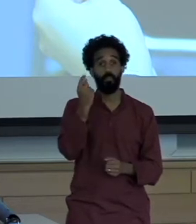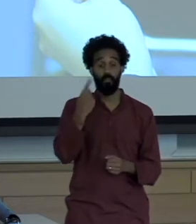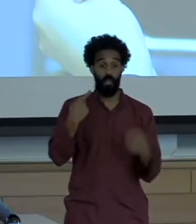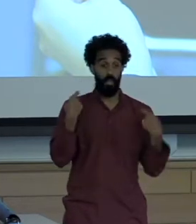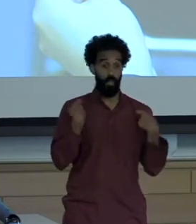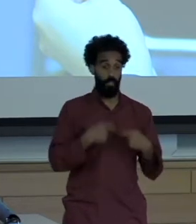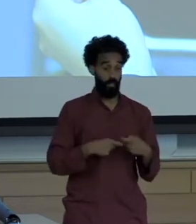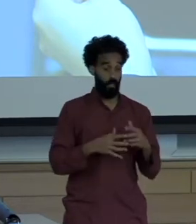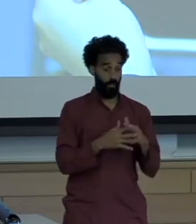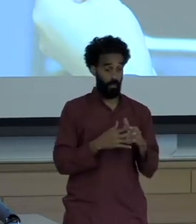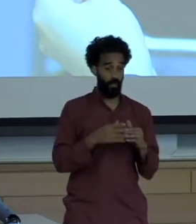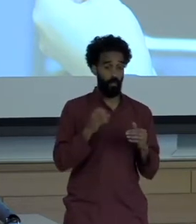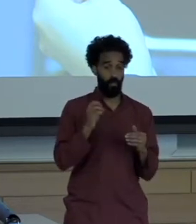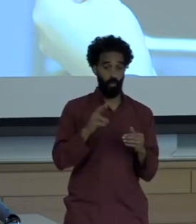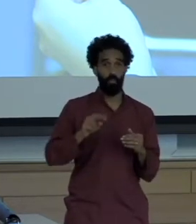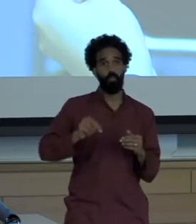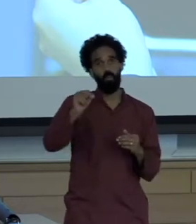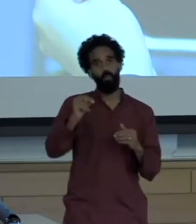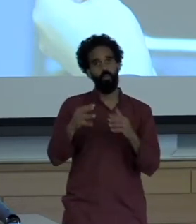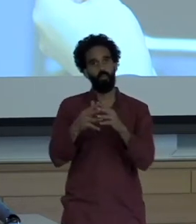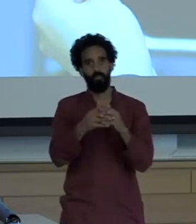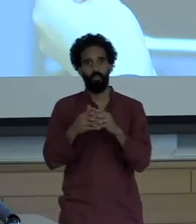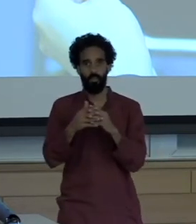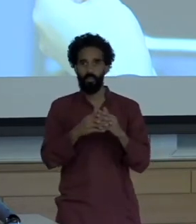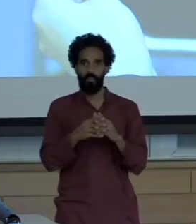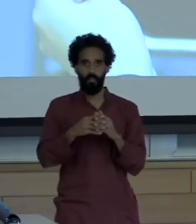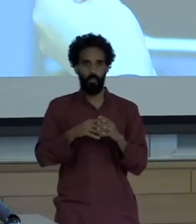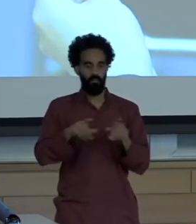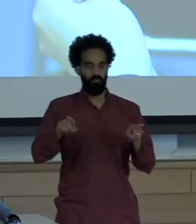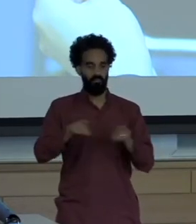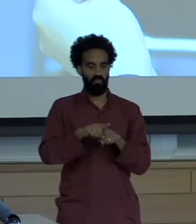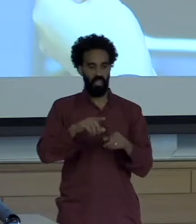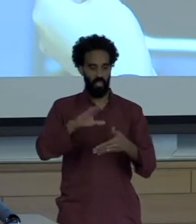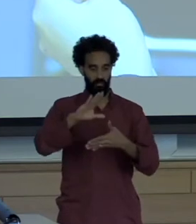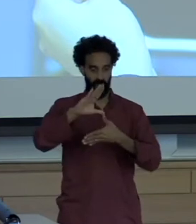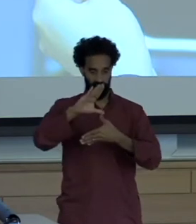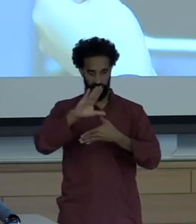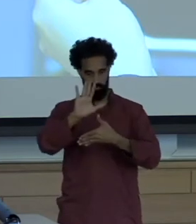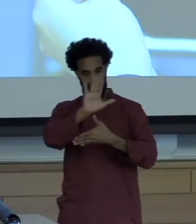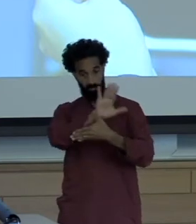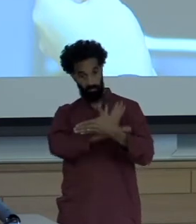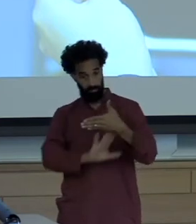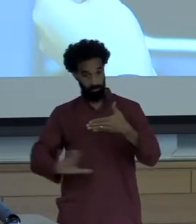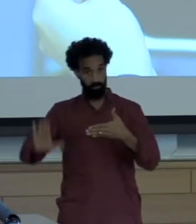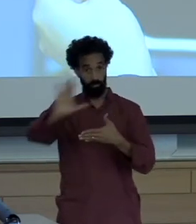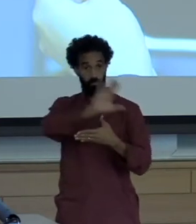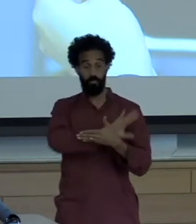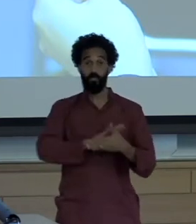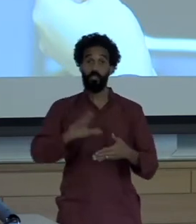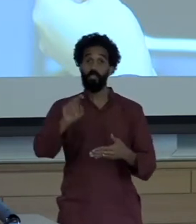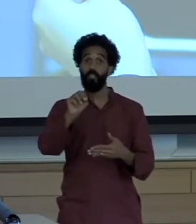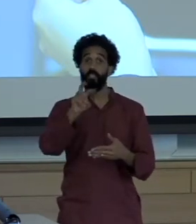whether or not North America the routines that are in place in newsrooms make it so that